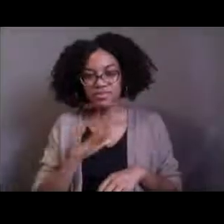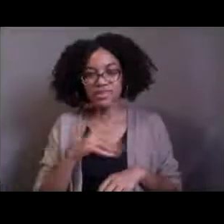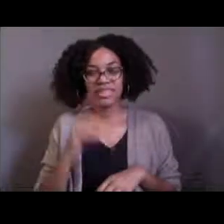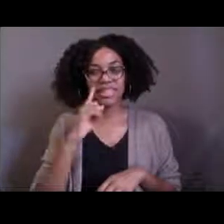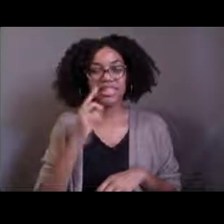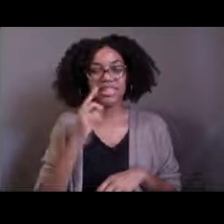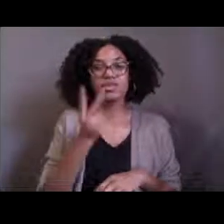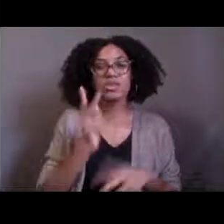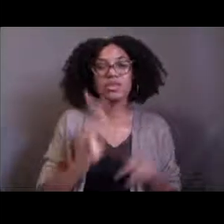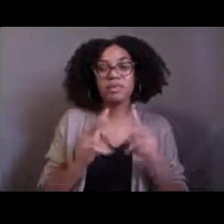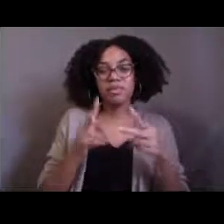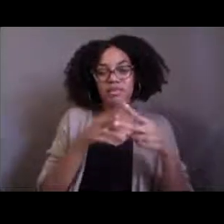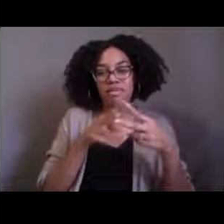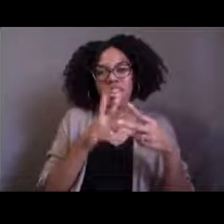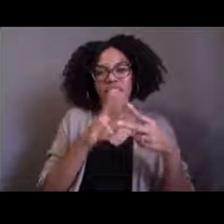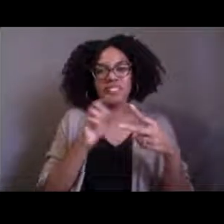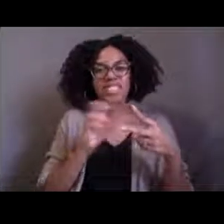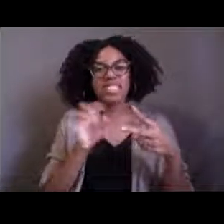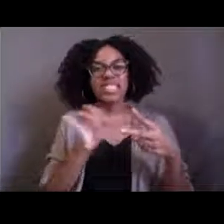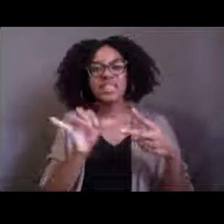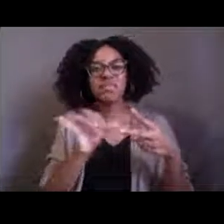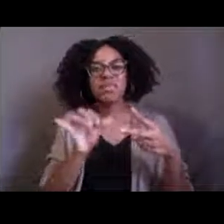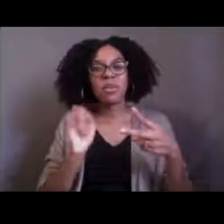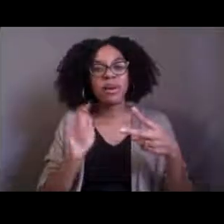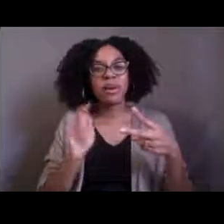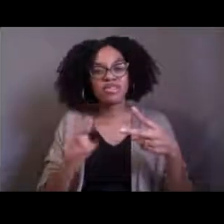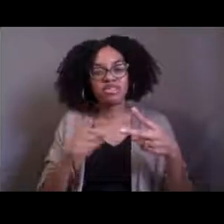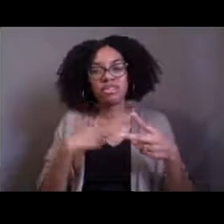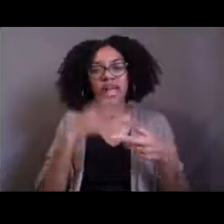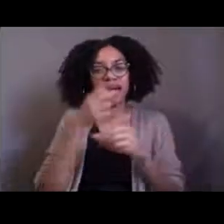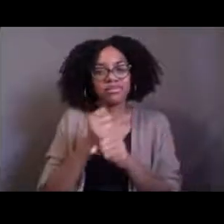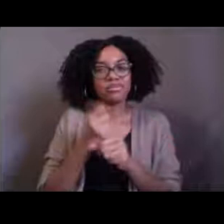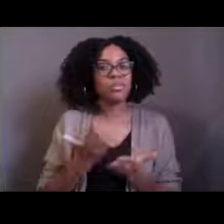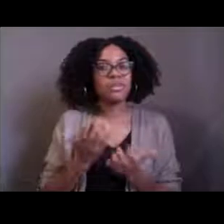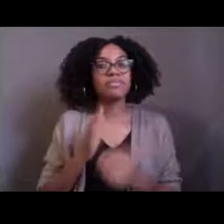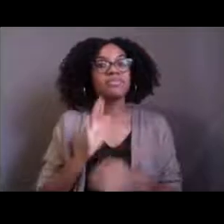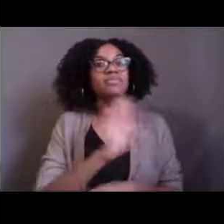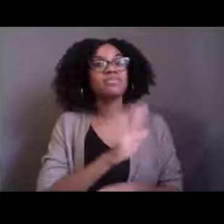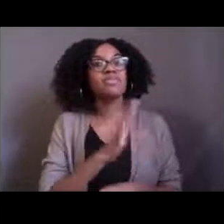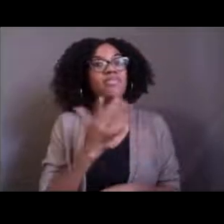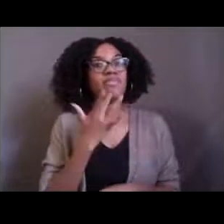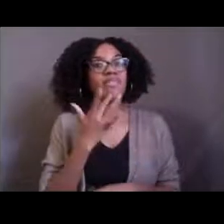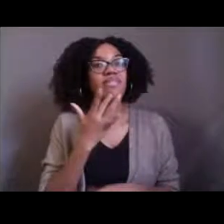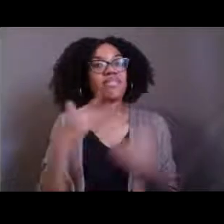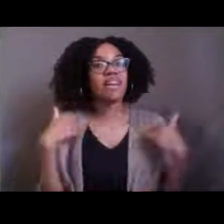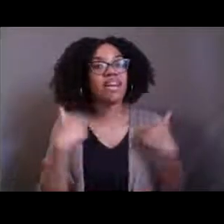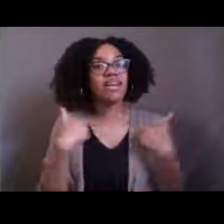because their question is so similar and they ask, what is your favorite animal that you found